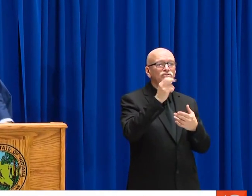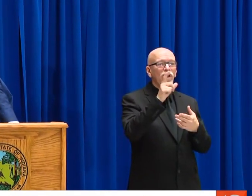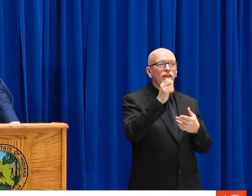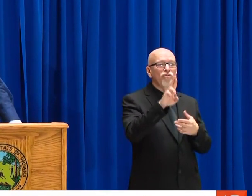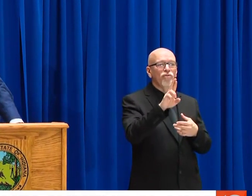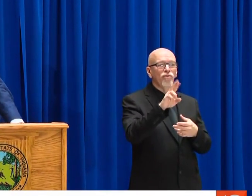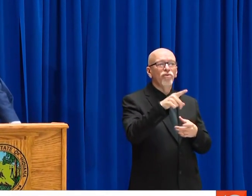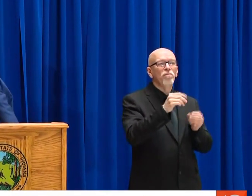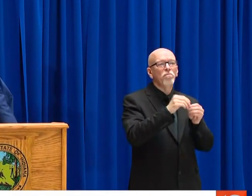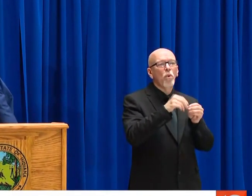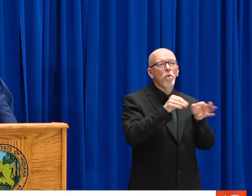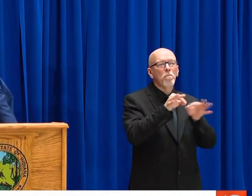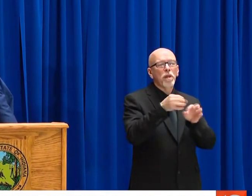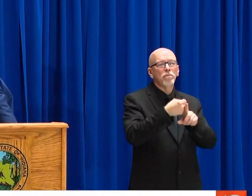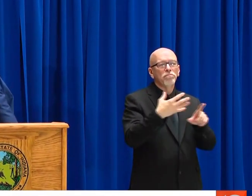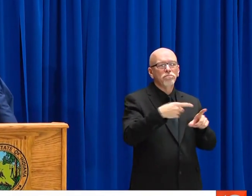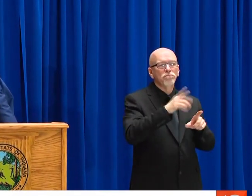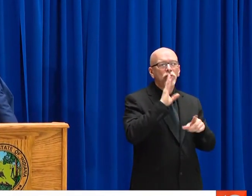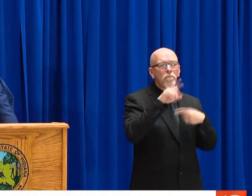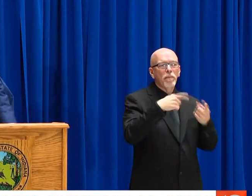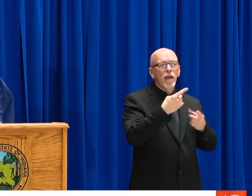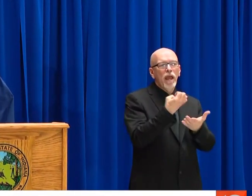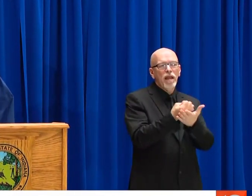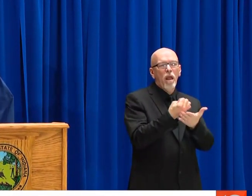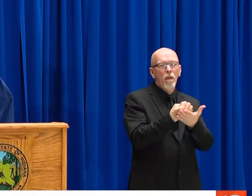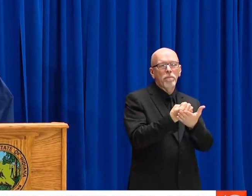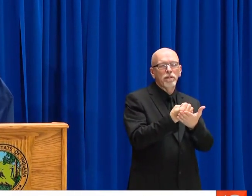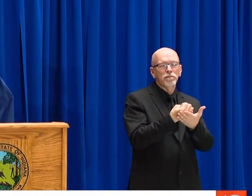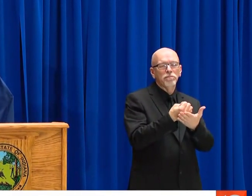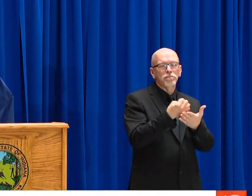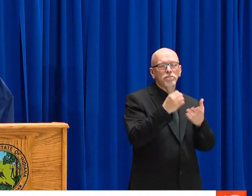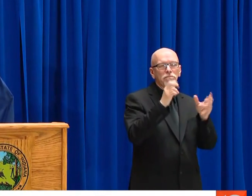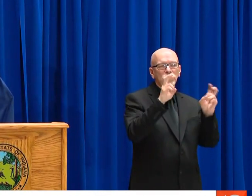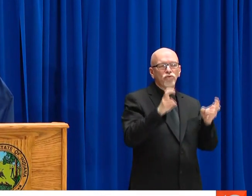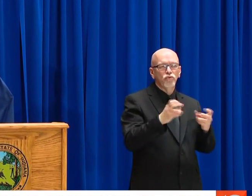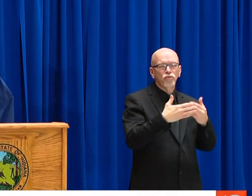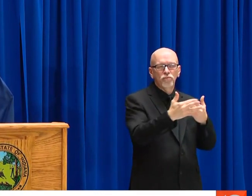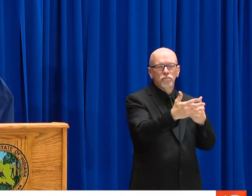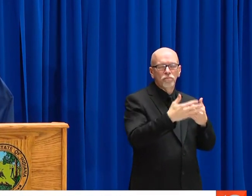AND TOMORROW YOU'LL BE HEARING FROM LIEUTENANT GOVERNOR CROUCH AND YOU'LL BE HEAR FROMMING